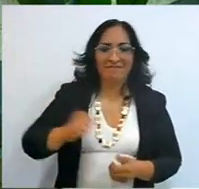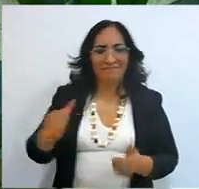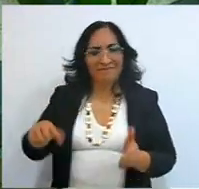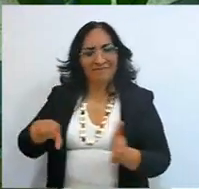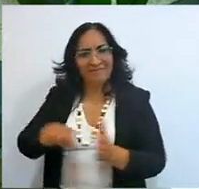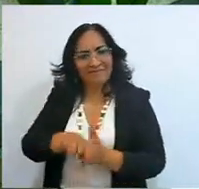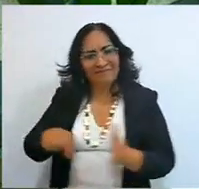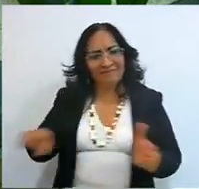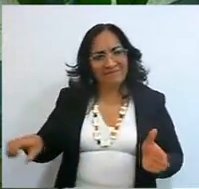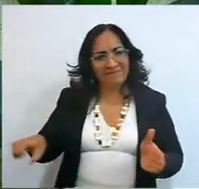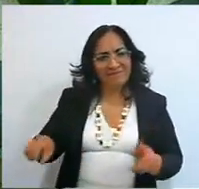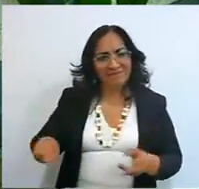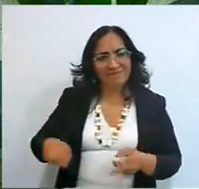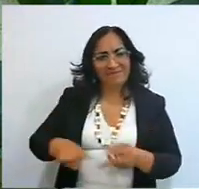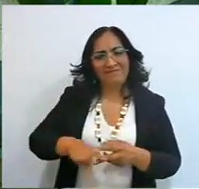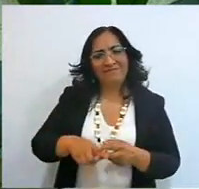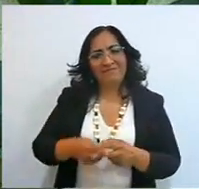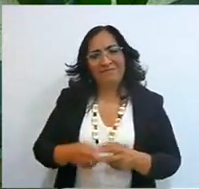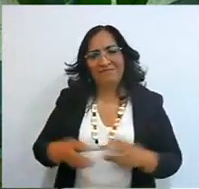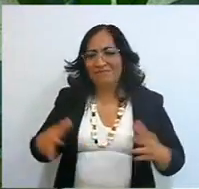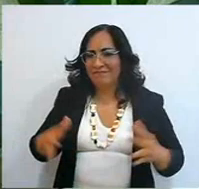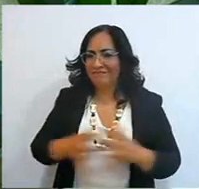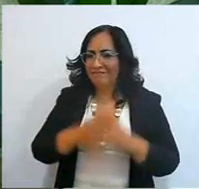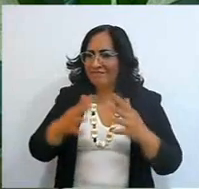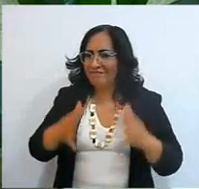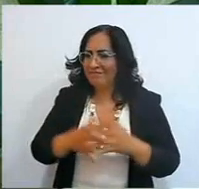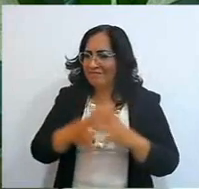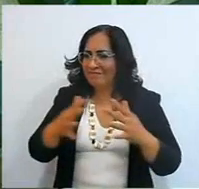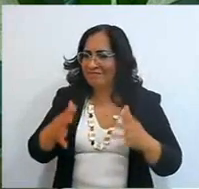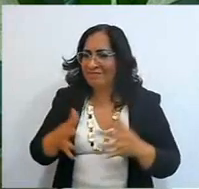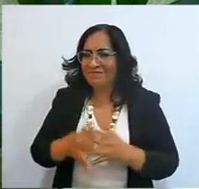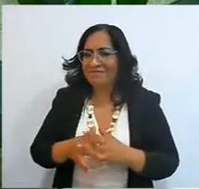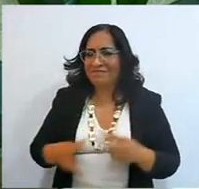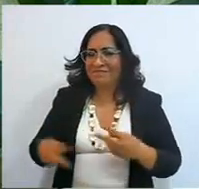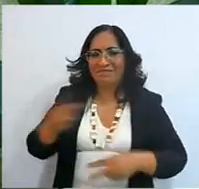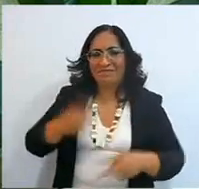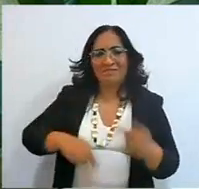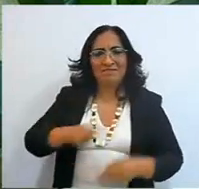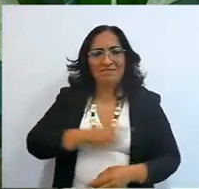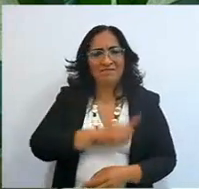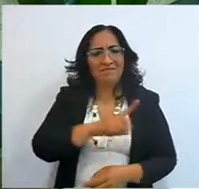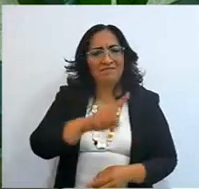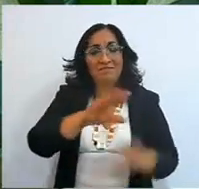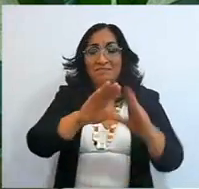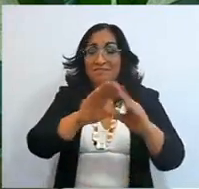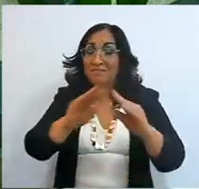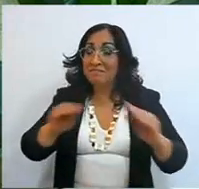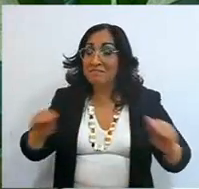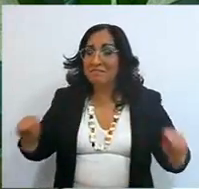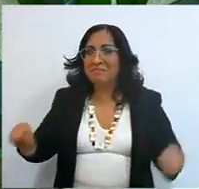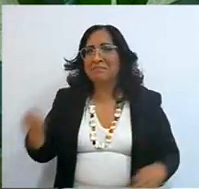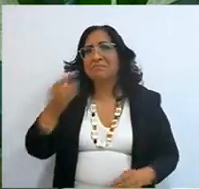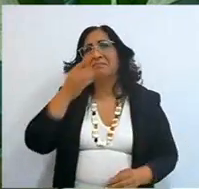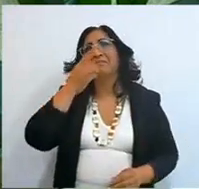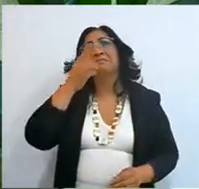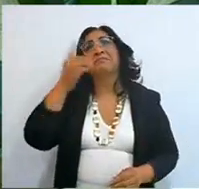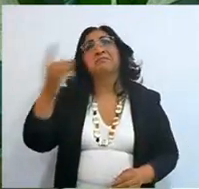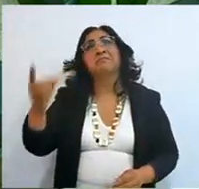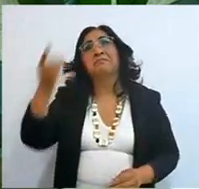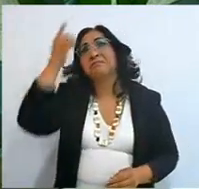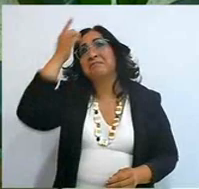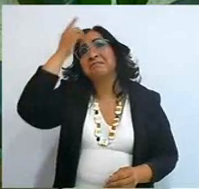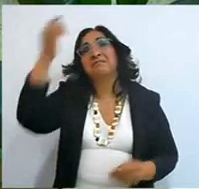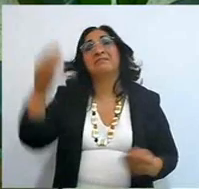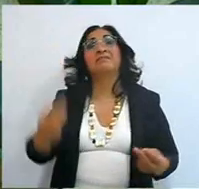Whoops, the lawsuit started with Sara the woman, and she goes to the desert as if to say, oh God, what am I going to do?